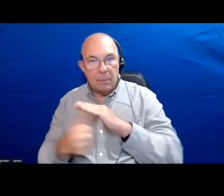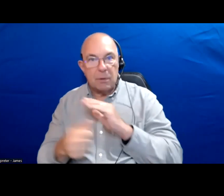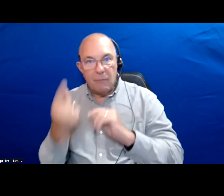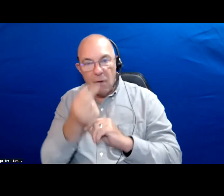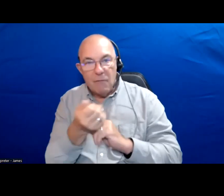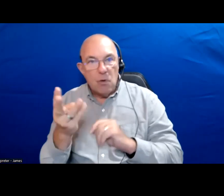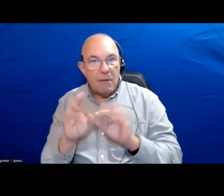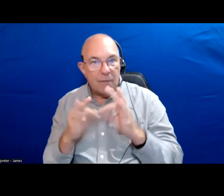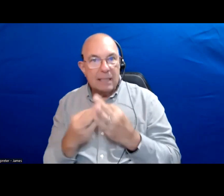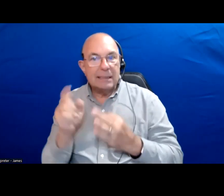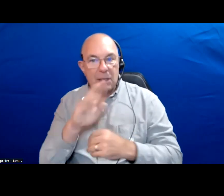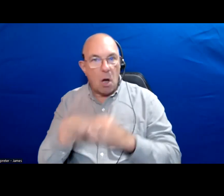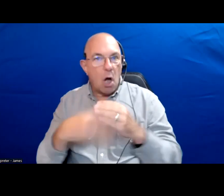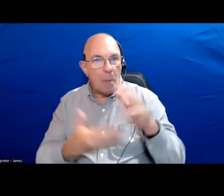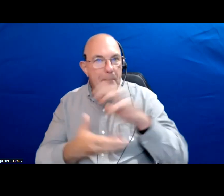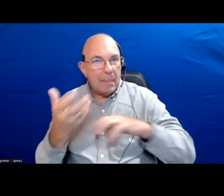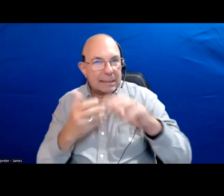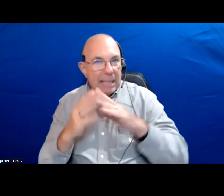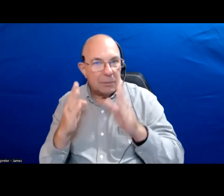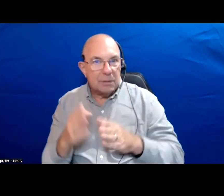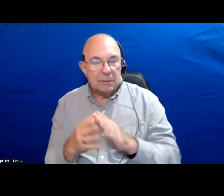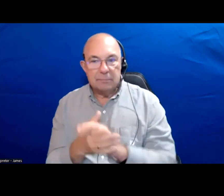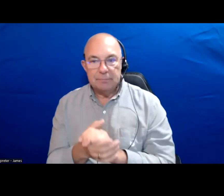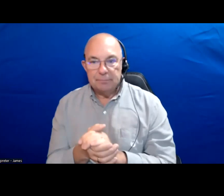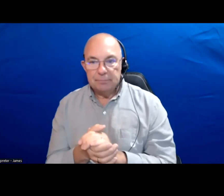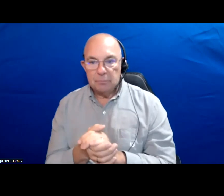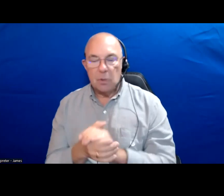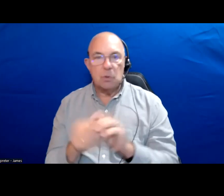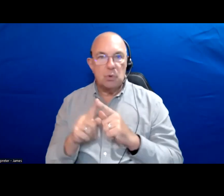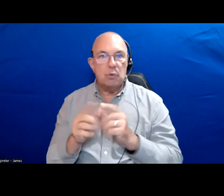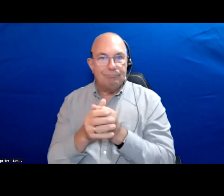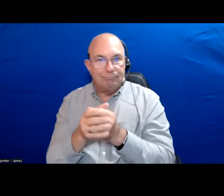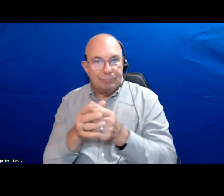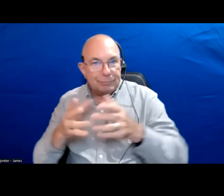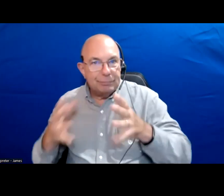We need all of that mix of housing to build vibrant communities.